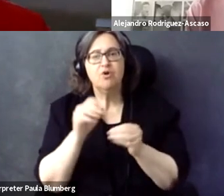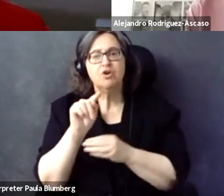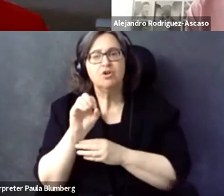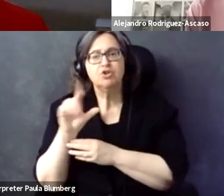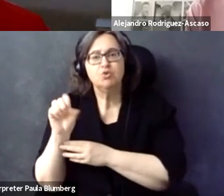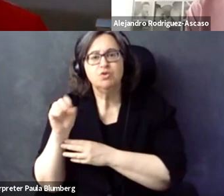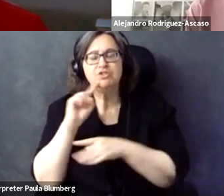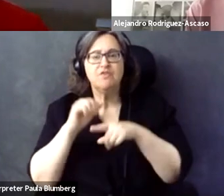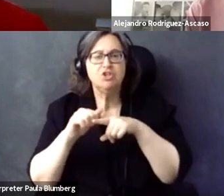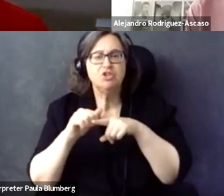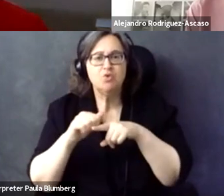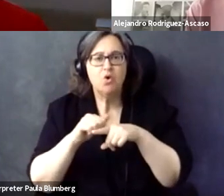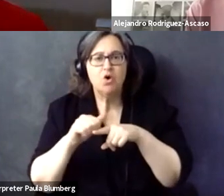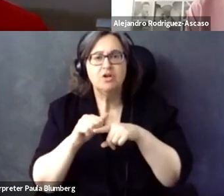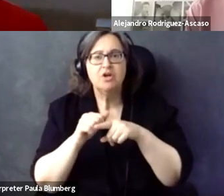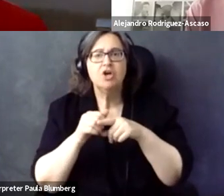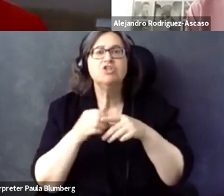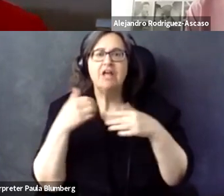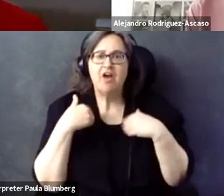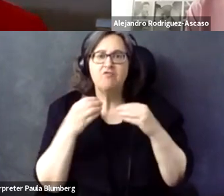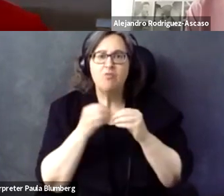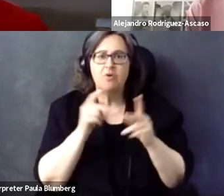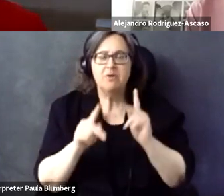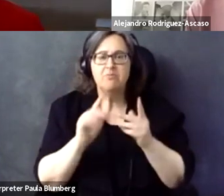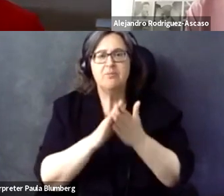that people are a critical part of it and, you know, continuing to provide